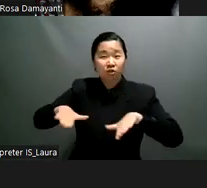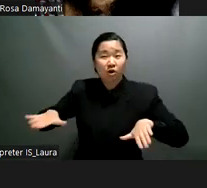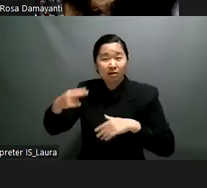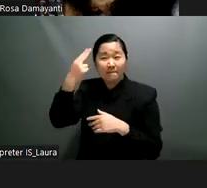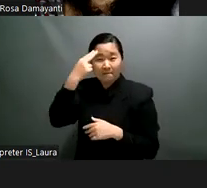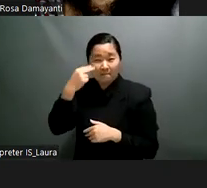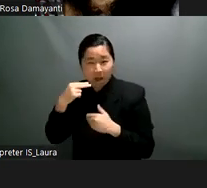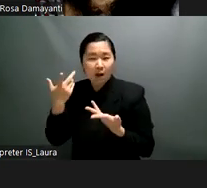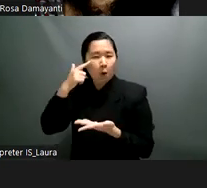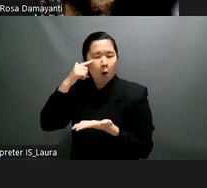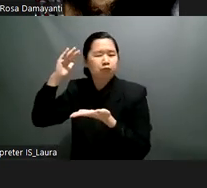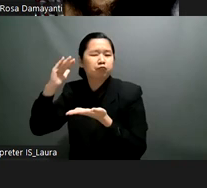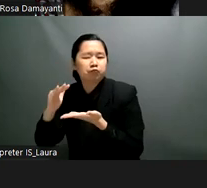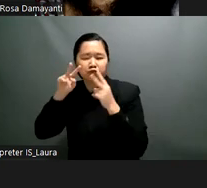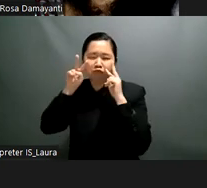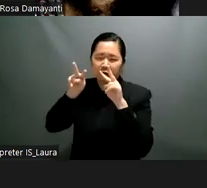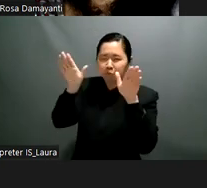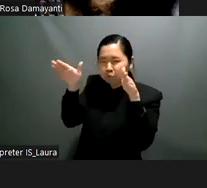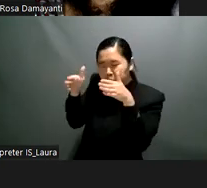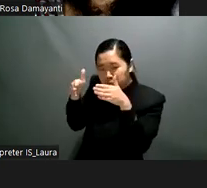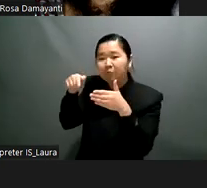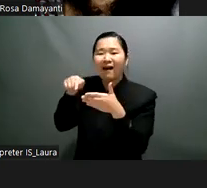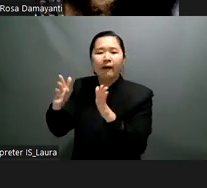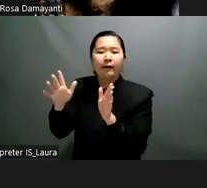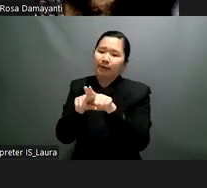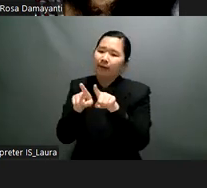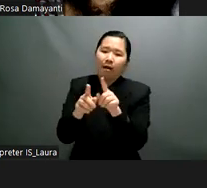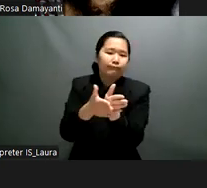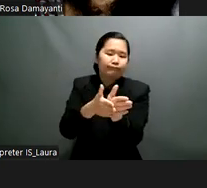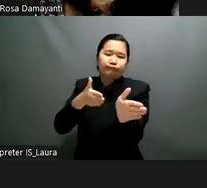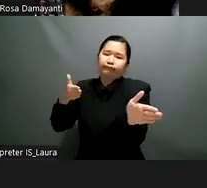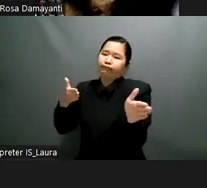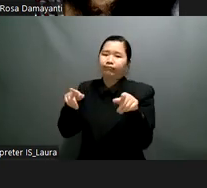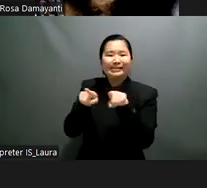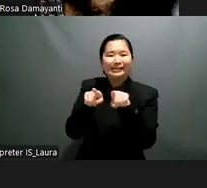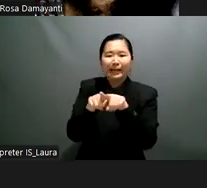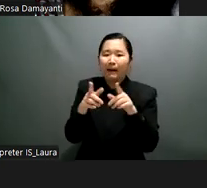to the right answer a blind student student will be left out as he's relying on moving around